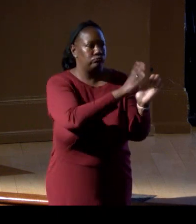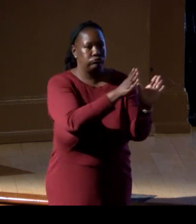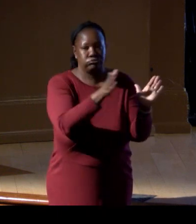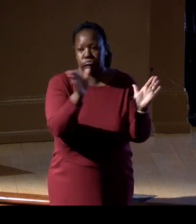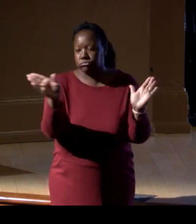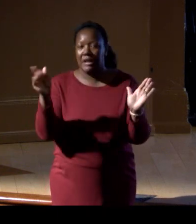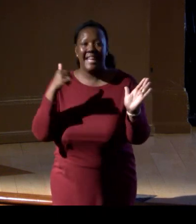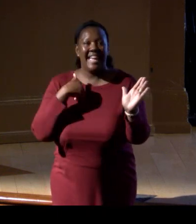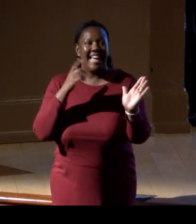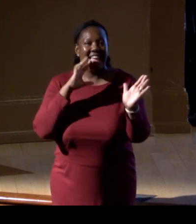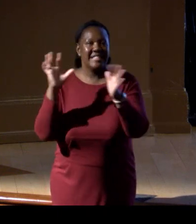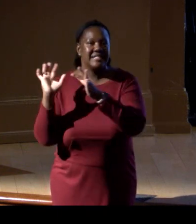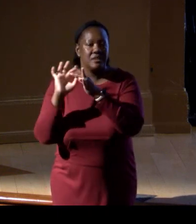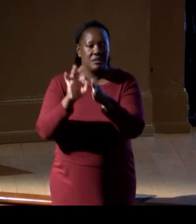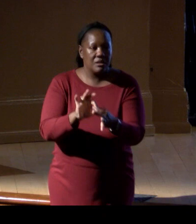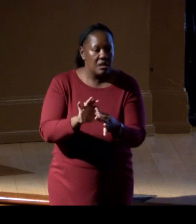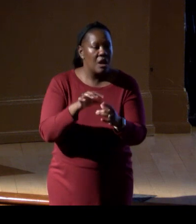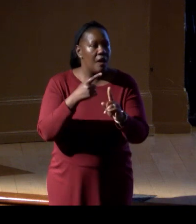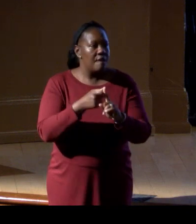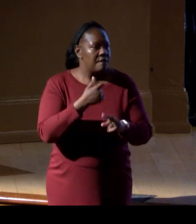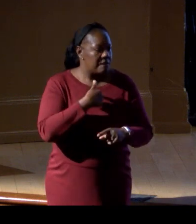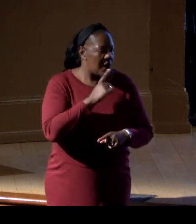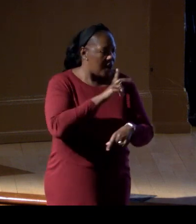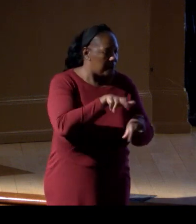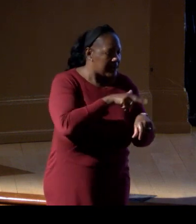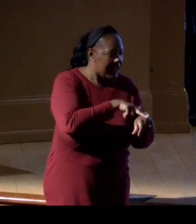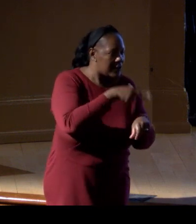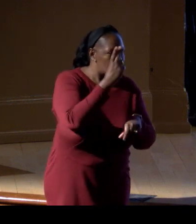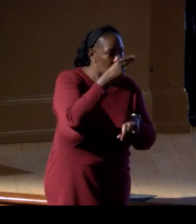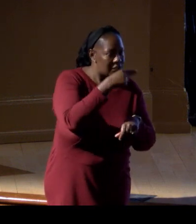between sequence reads and natural history knowledge,